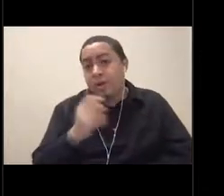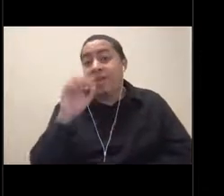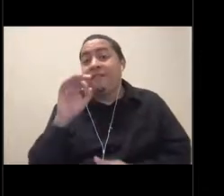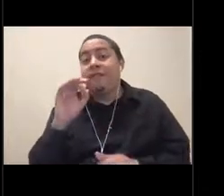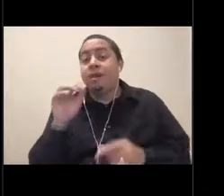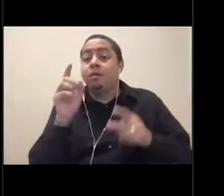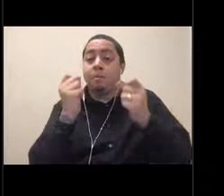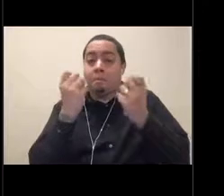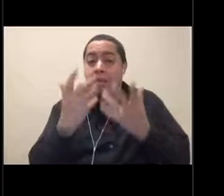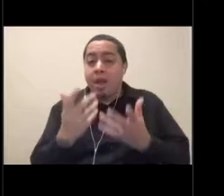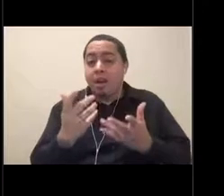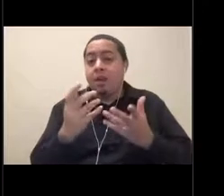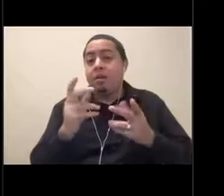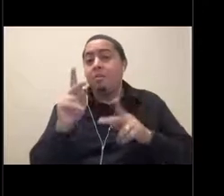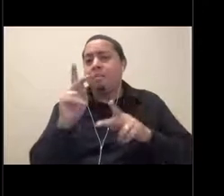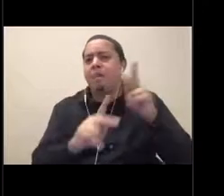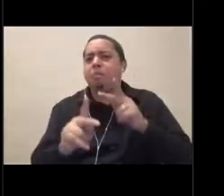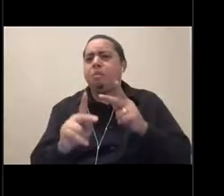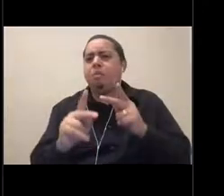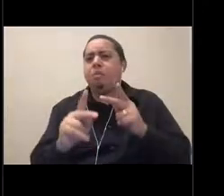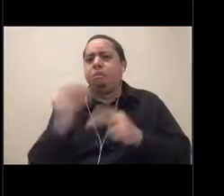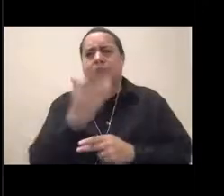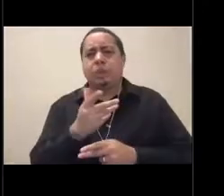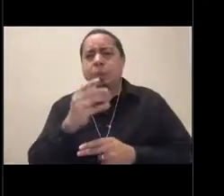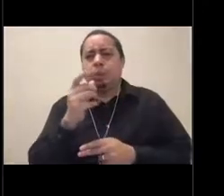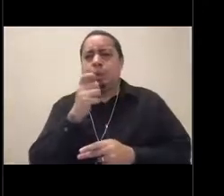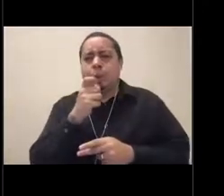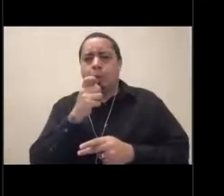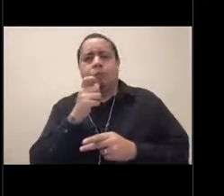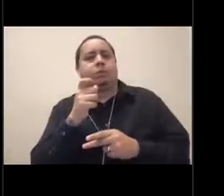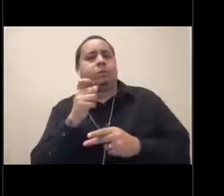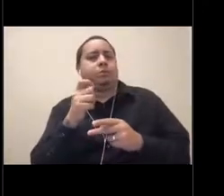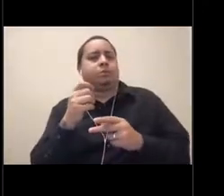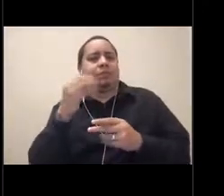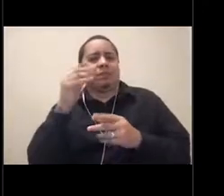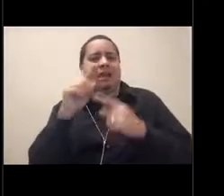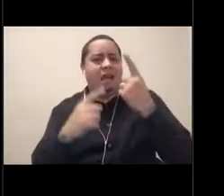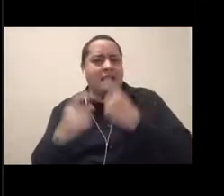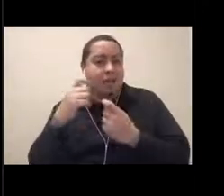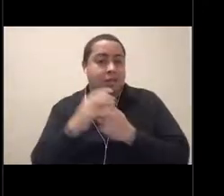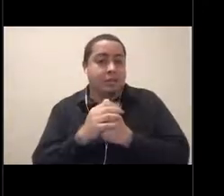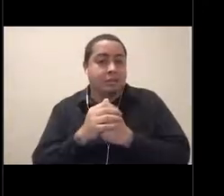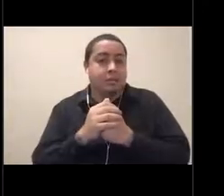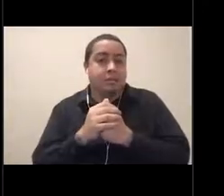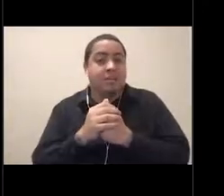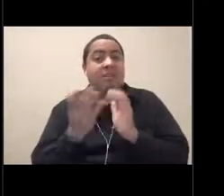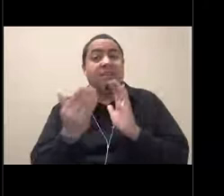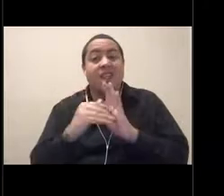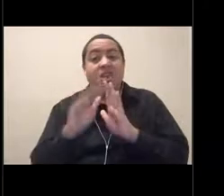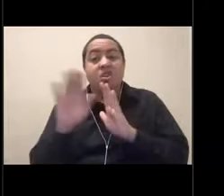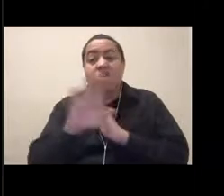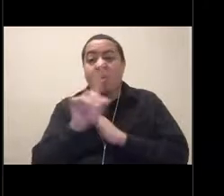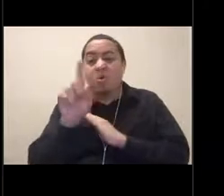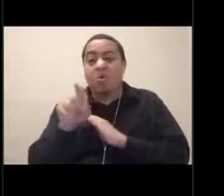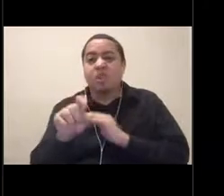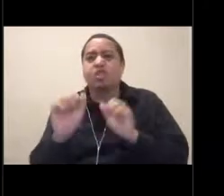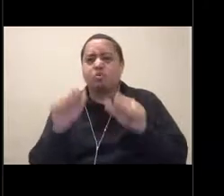let us know who's asking the questions so we can give them a shout out. We encourage you to ask those as we go, and I will be keeping track for our speakers.